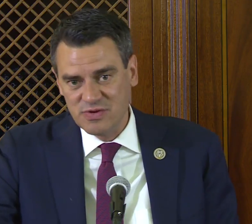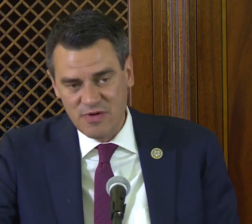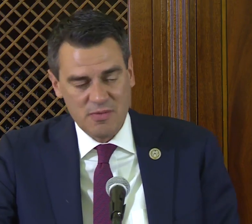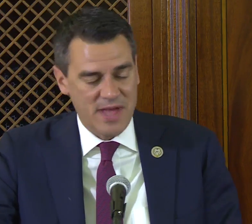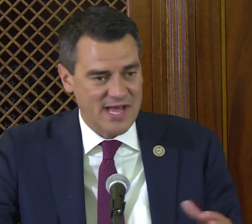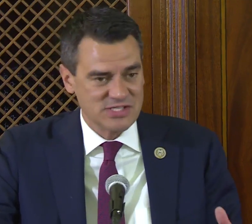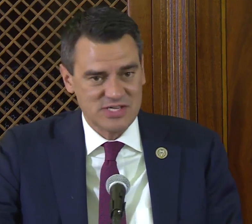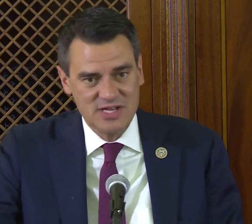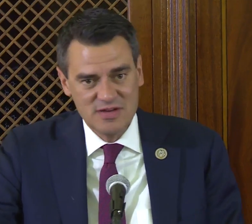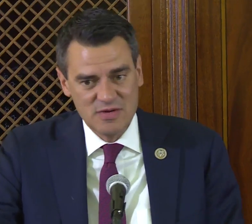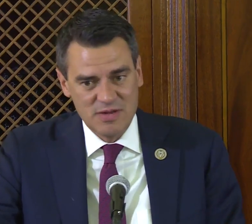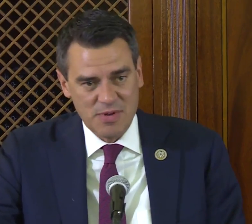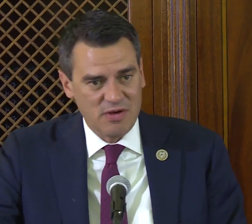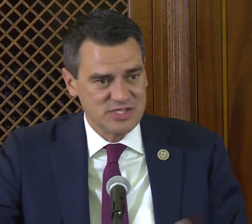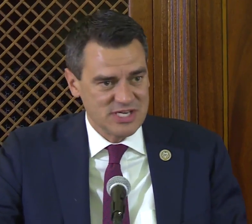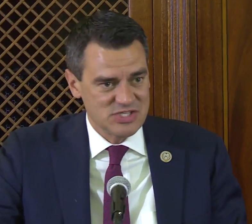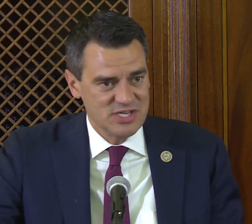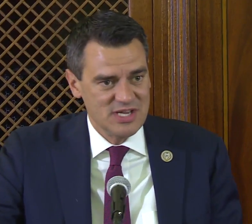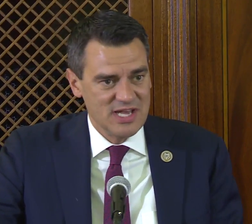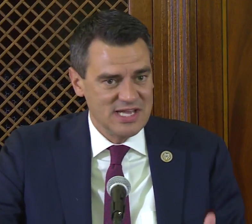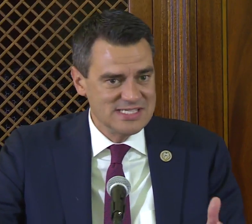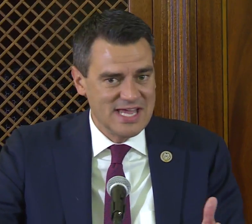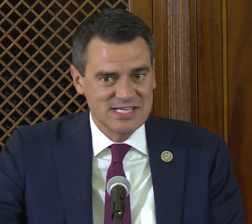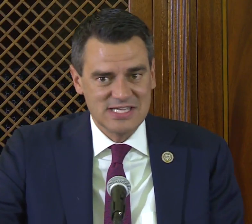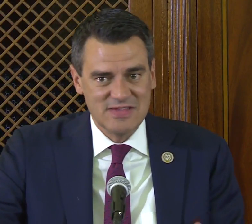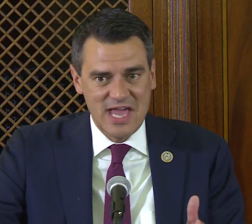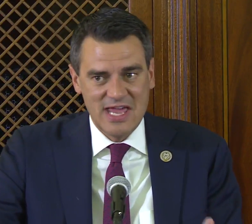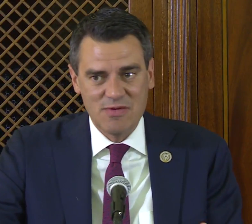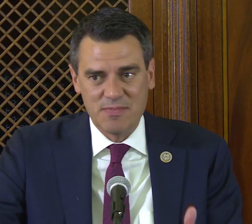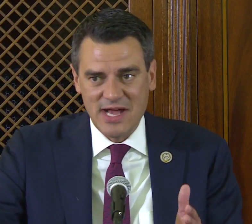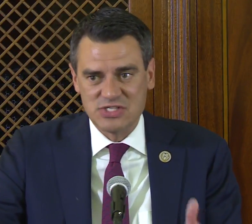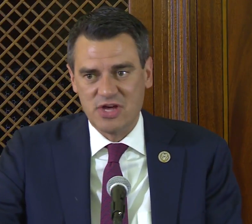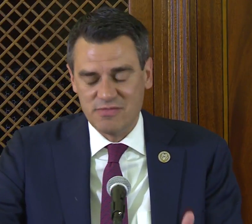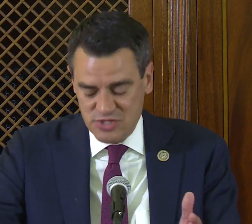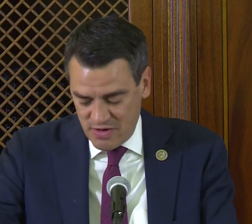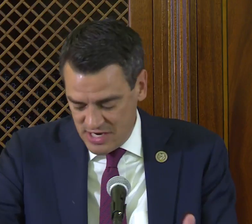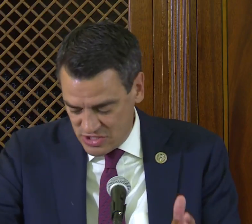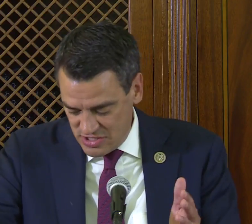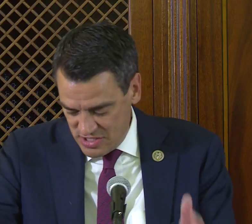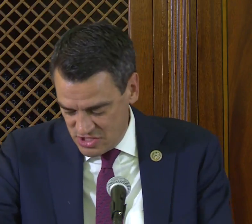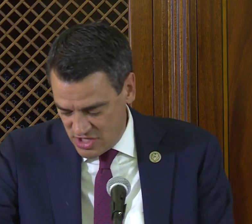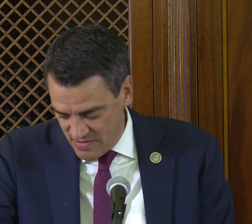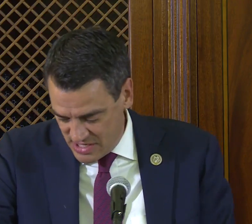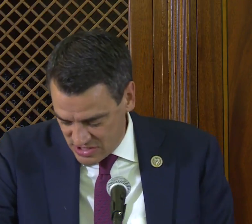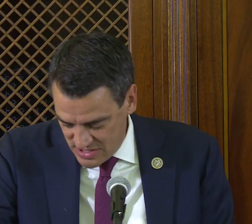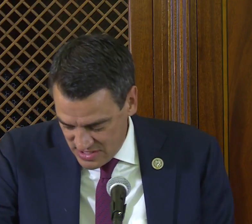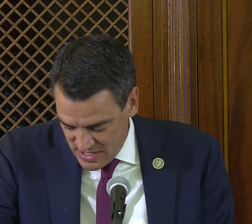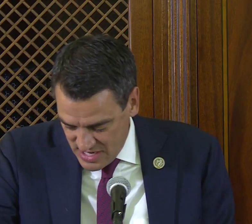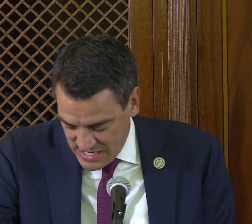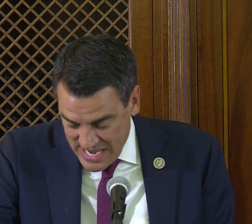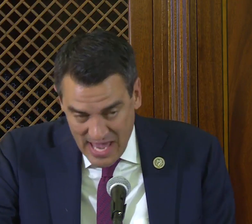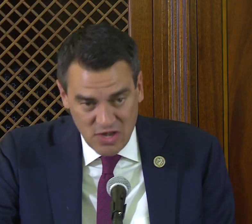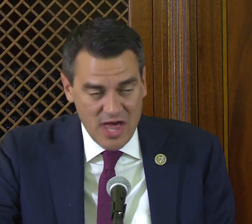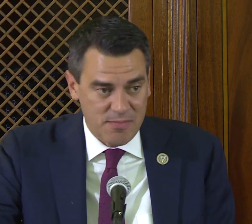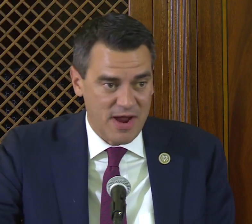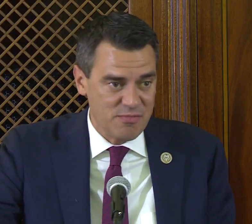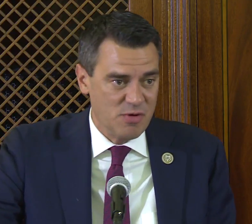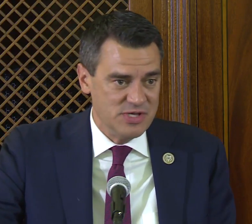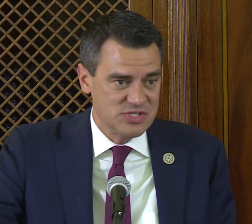we've all passed in politics his legacy, the ADA will pass on from generation to generation. He had a lot of proud moments.